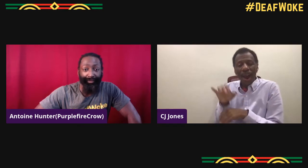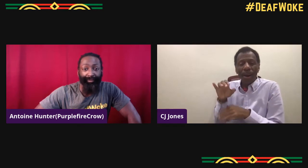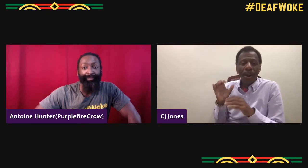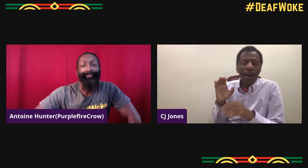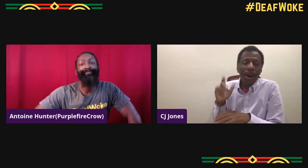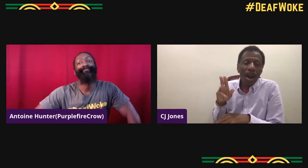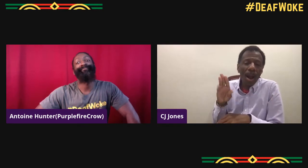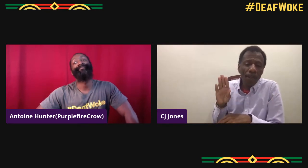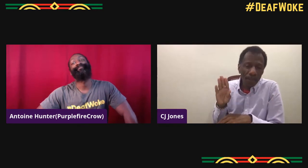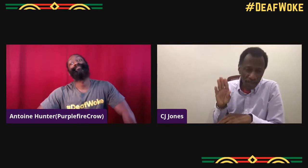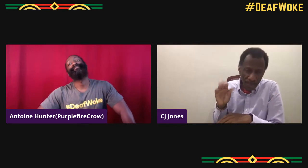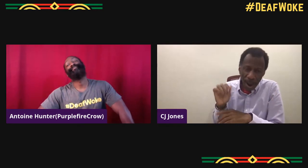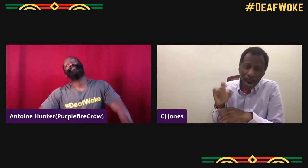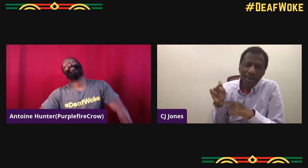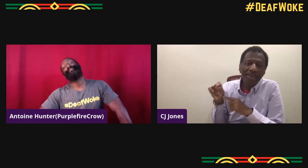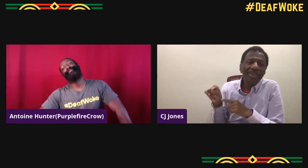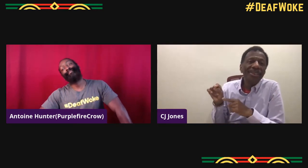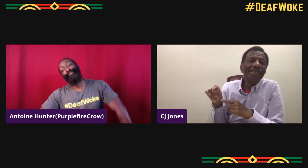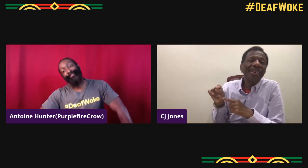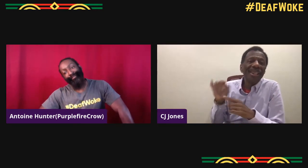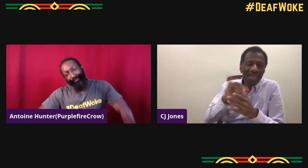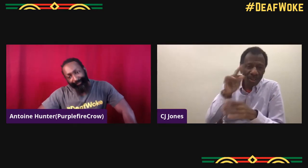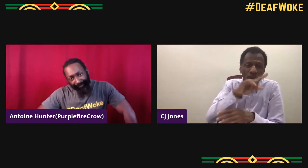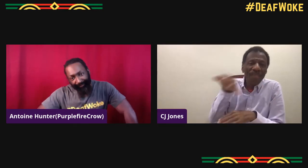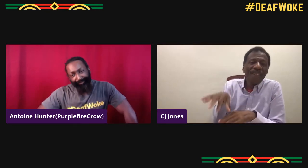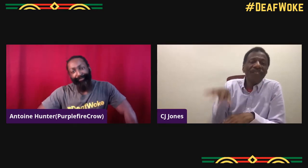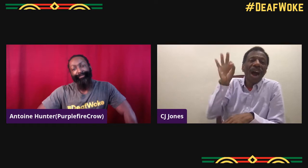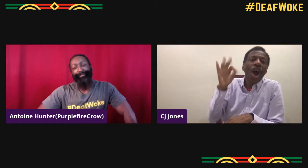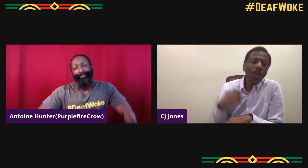That role that I got through "Different Worlds" was through Bob